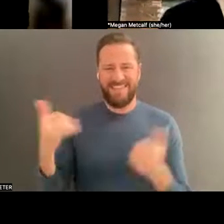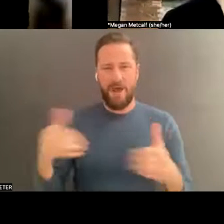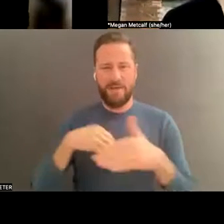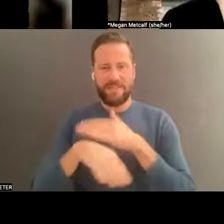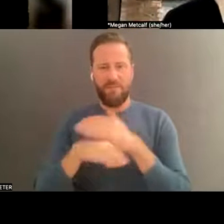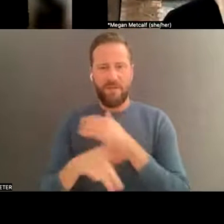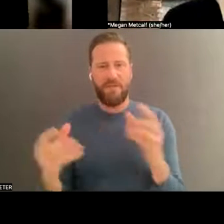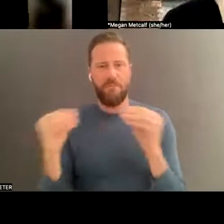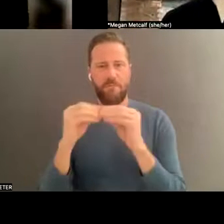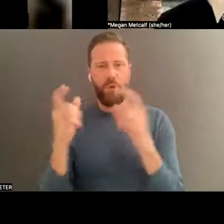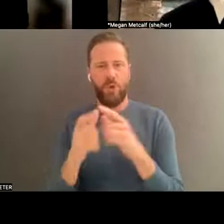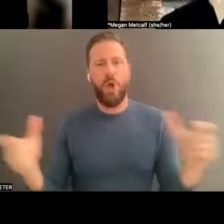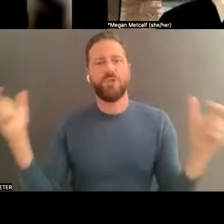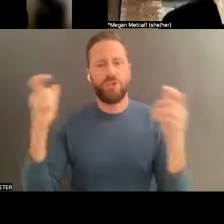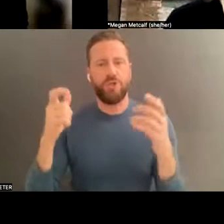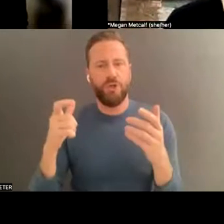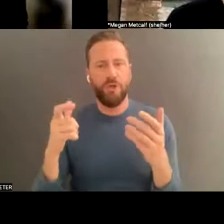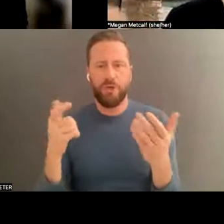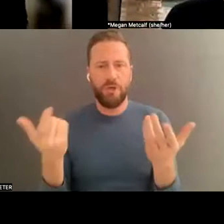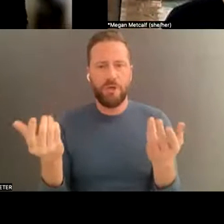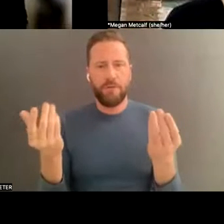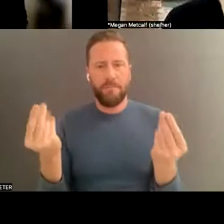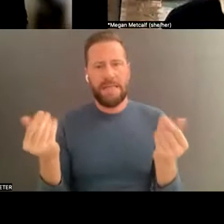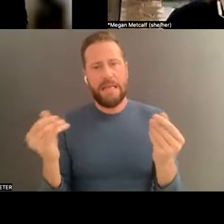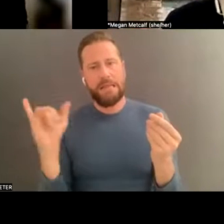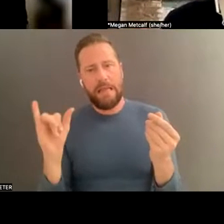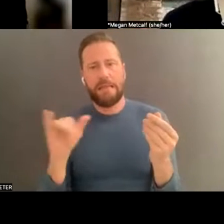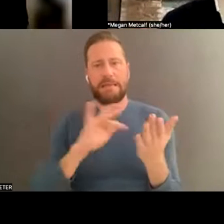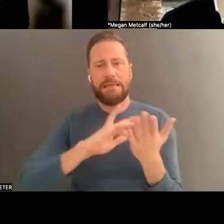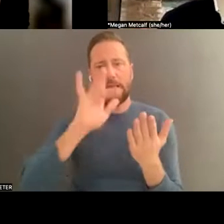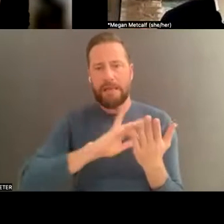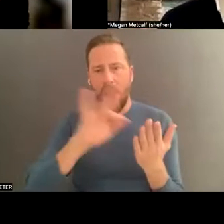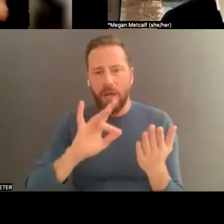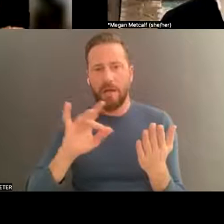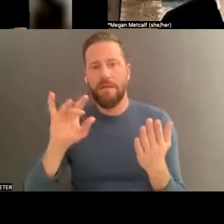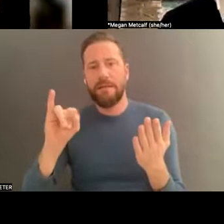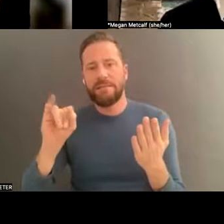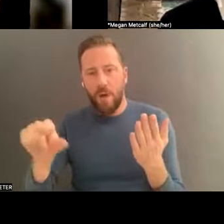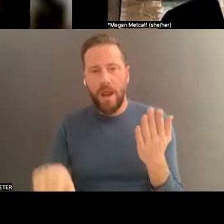like digital ones, like TikTok or Instagram . That there's